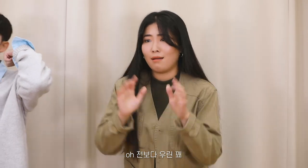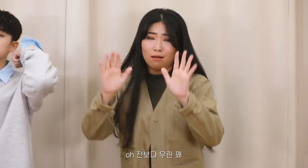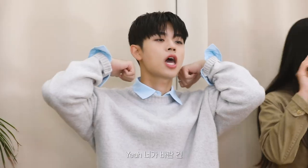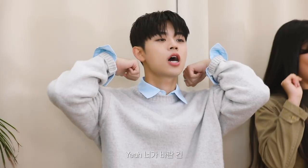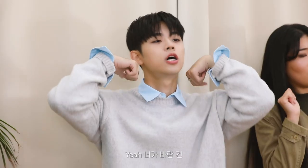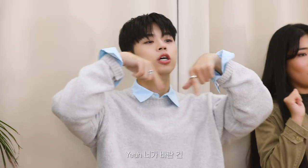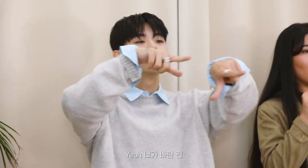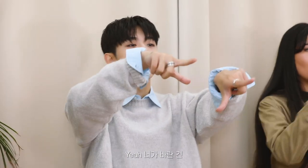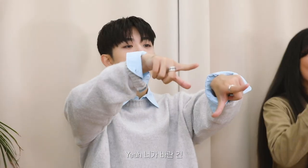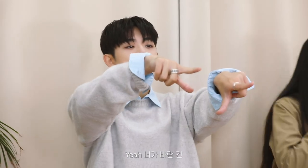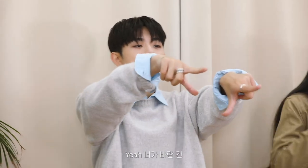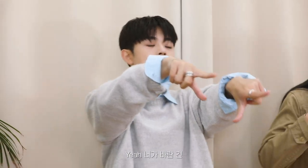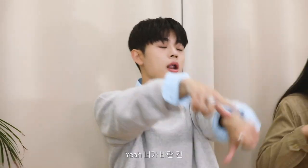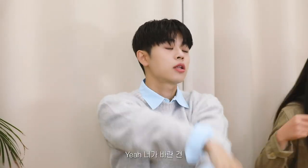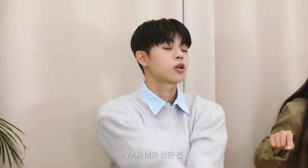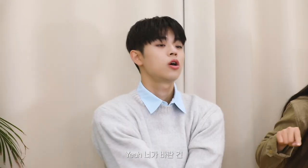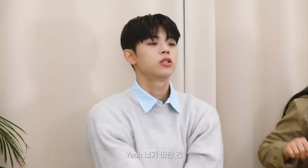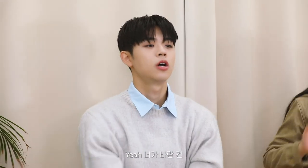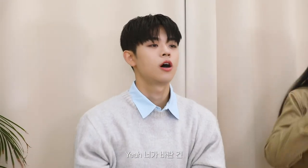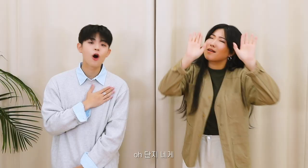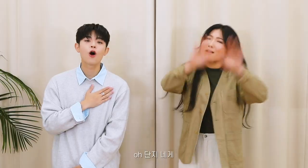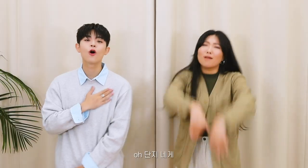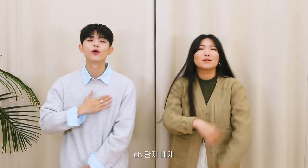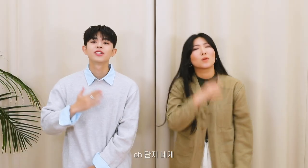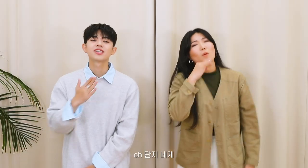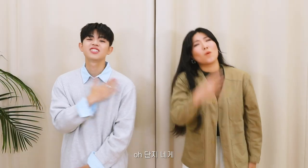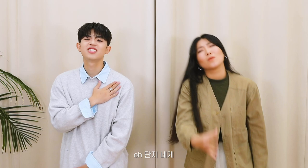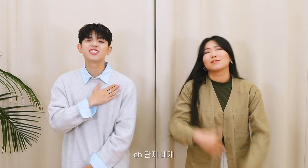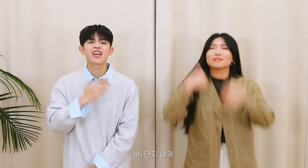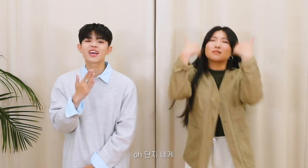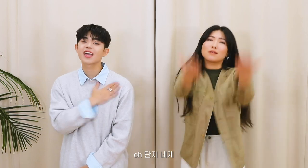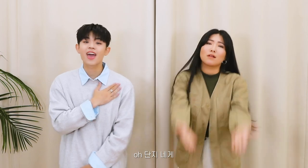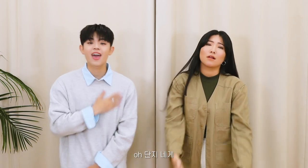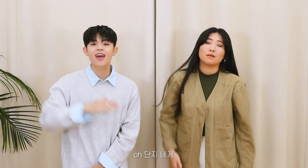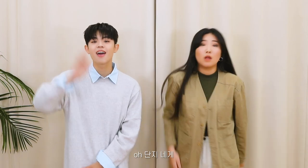Yeah what you wish for is oh just to me